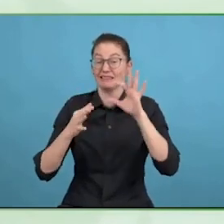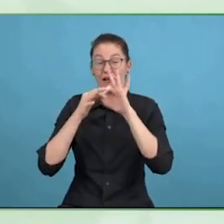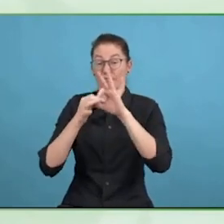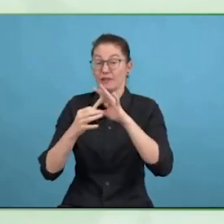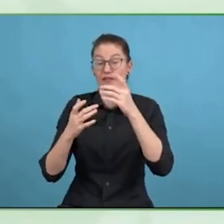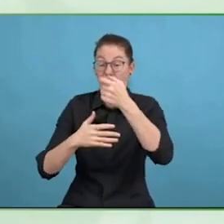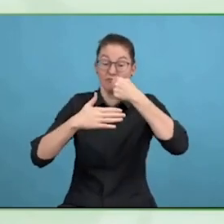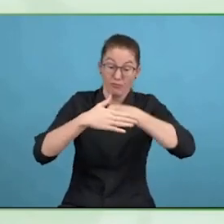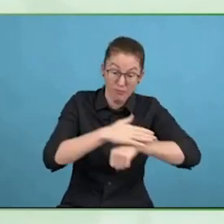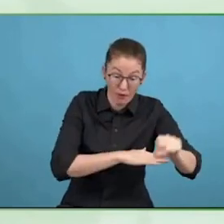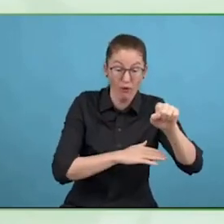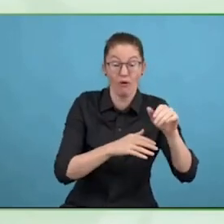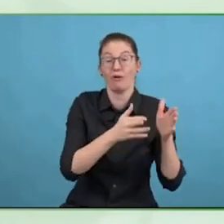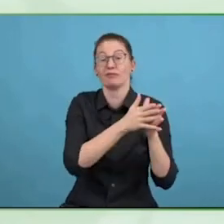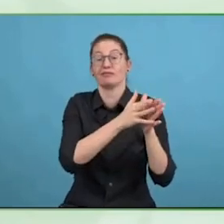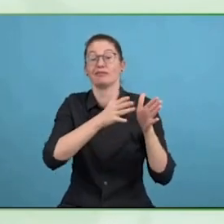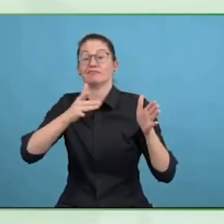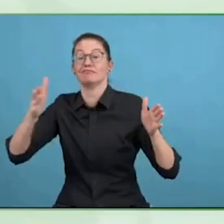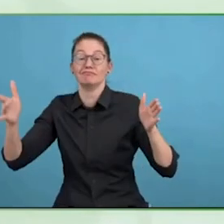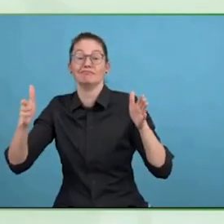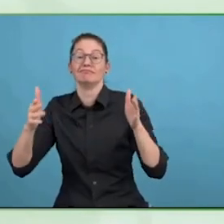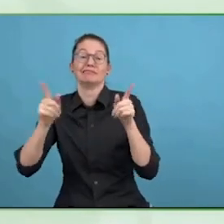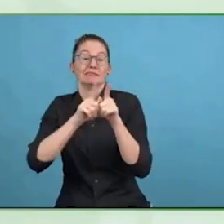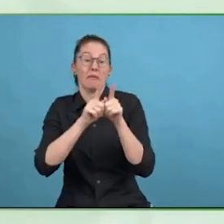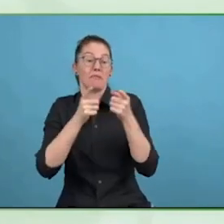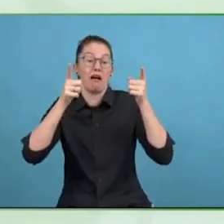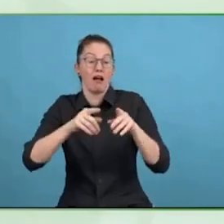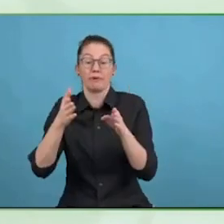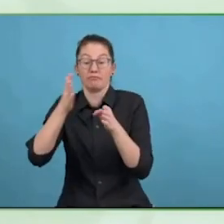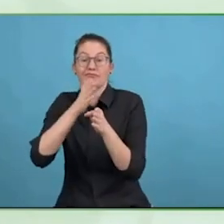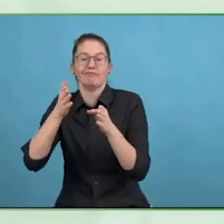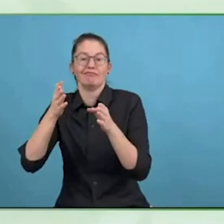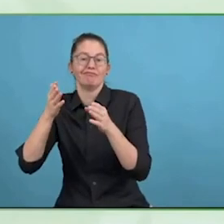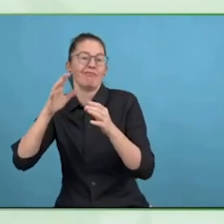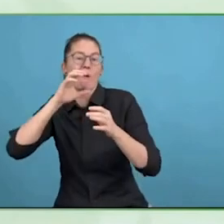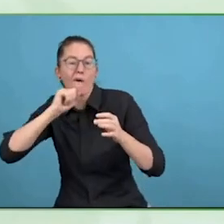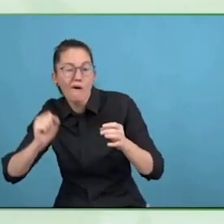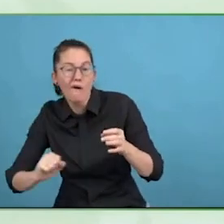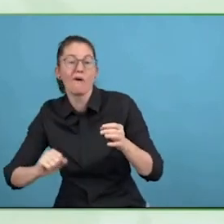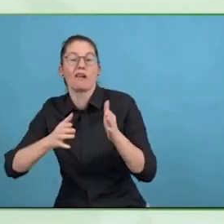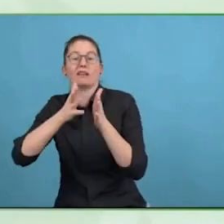20 pages long. Do you understand it? Do I understand it?